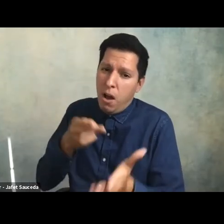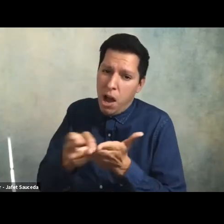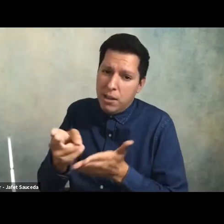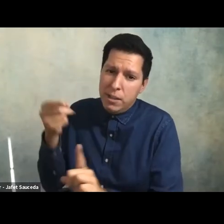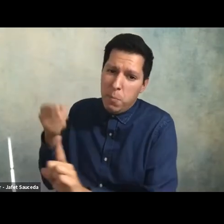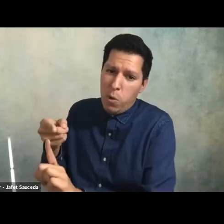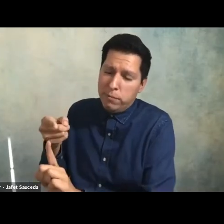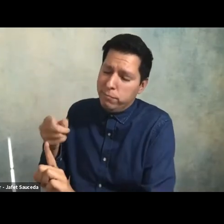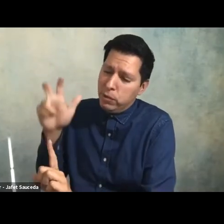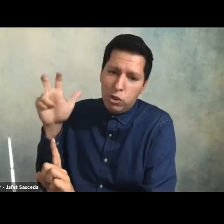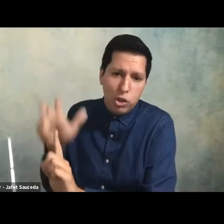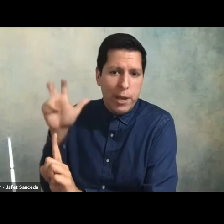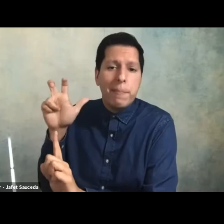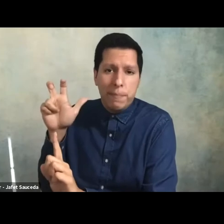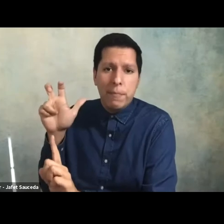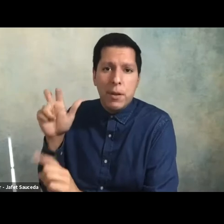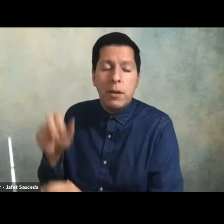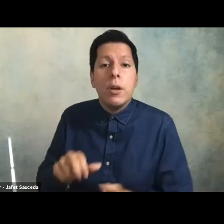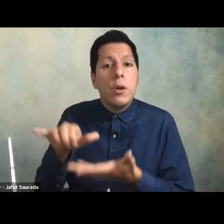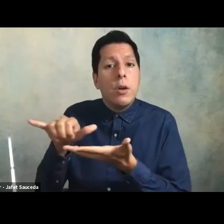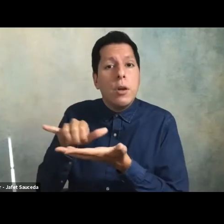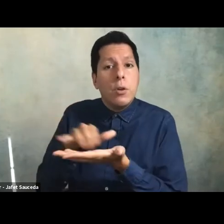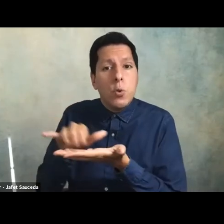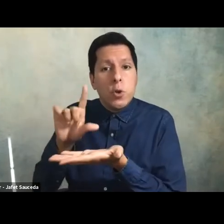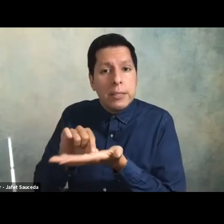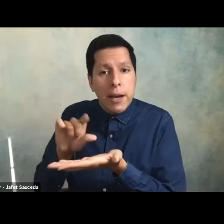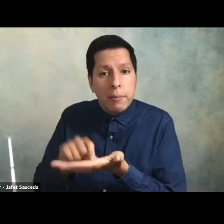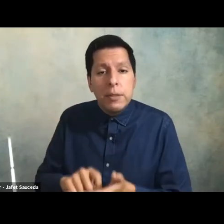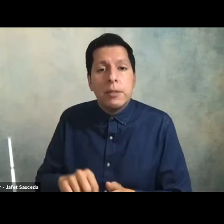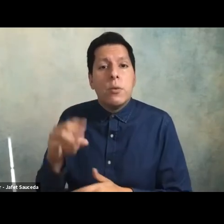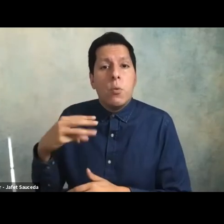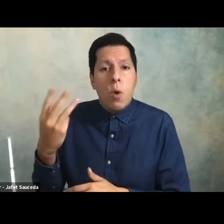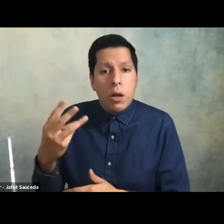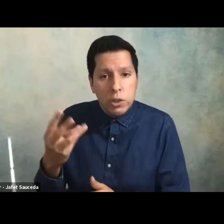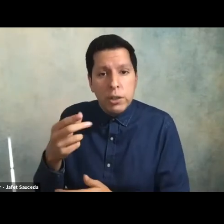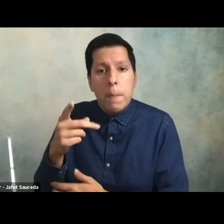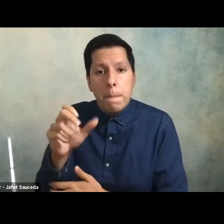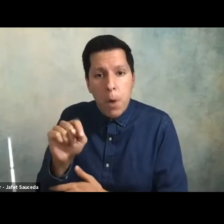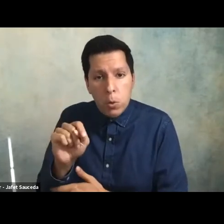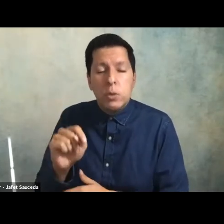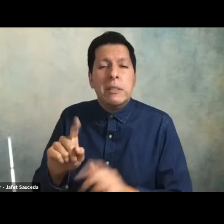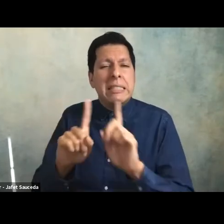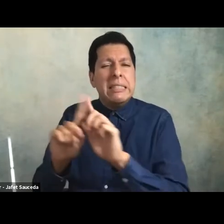the new york times washington post wall street journal chronicle of higher education and several